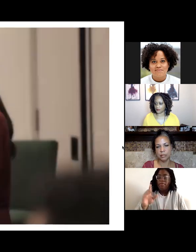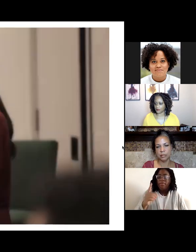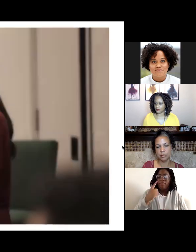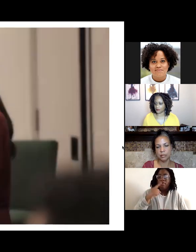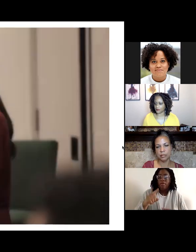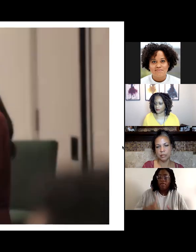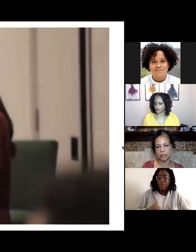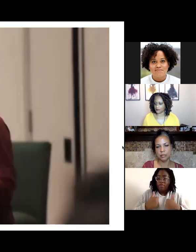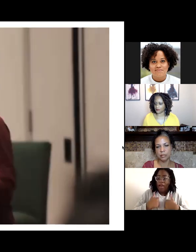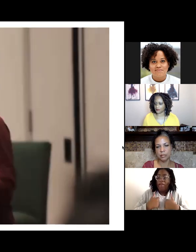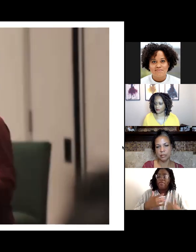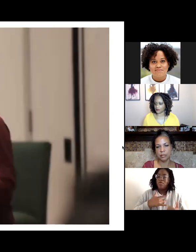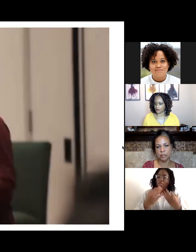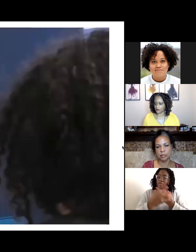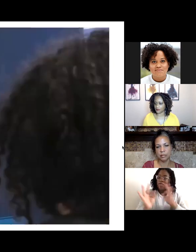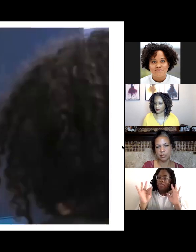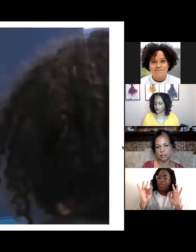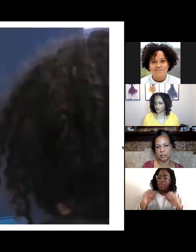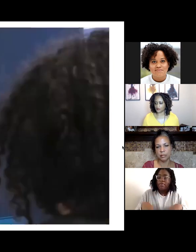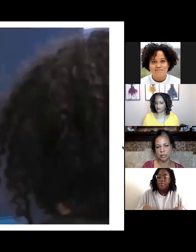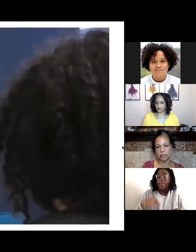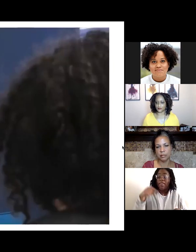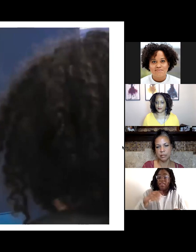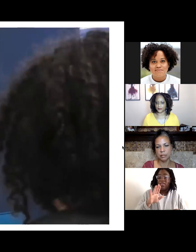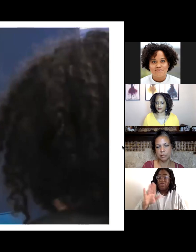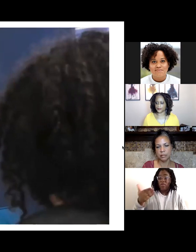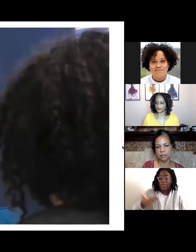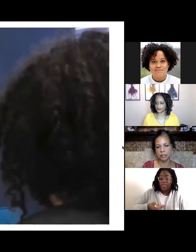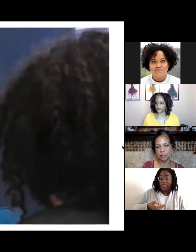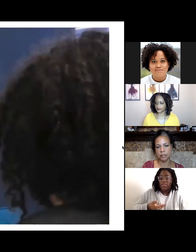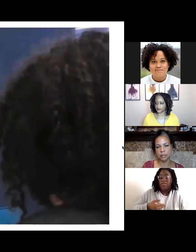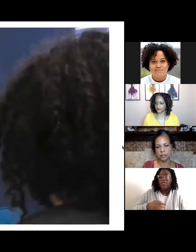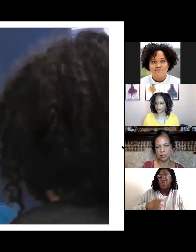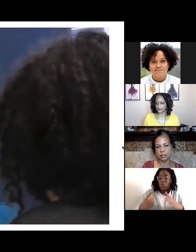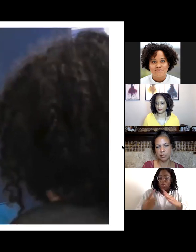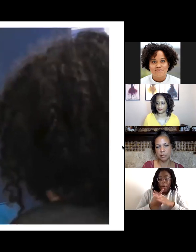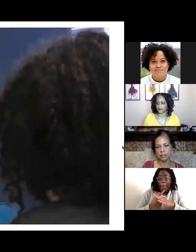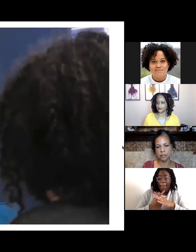This is your invitation to show up, and be a part of a collective vision.